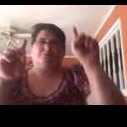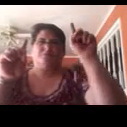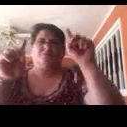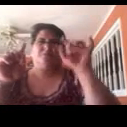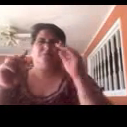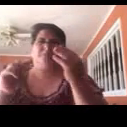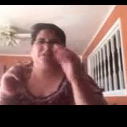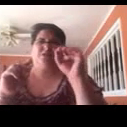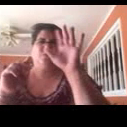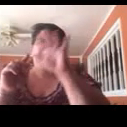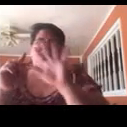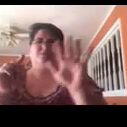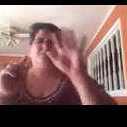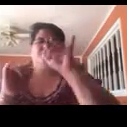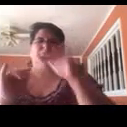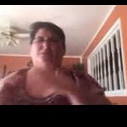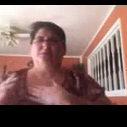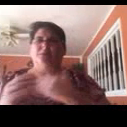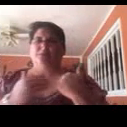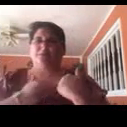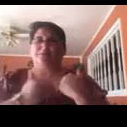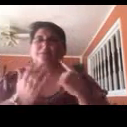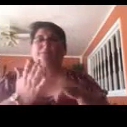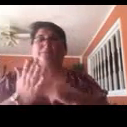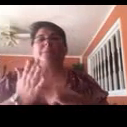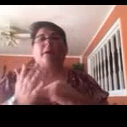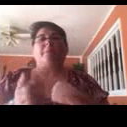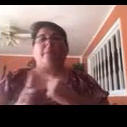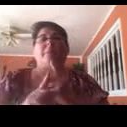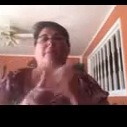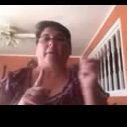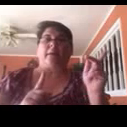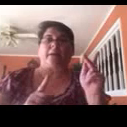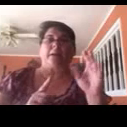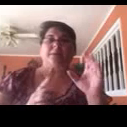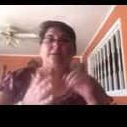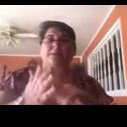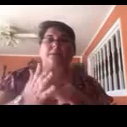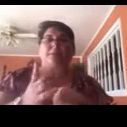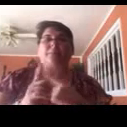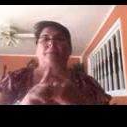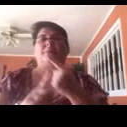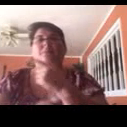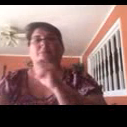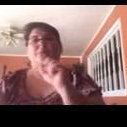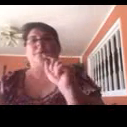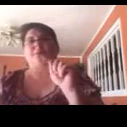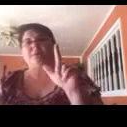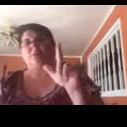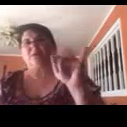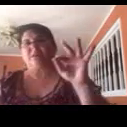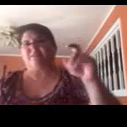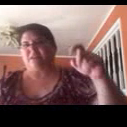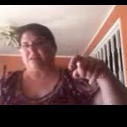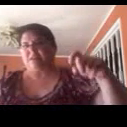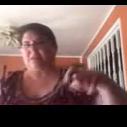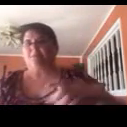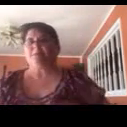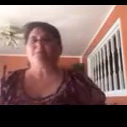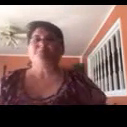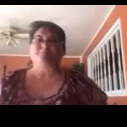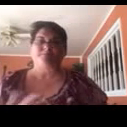I travel all over mid-Missouri, sometimes I find myself in Kansas City or St. Louis as needed.